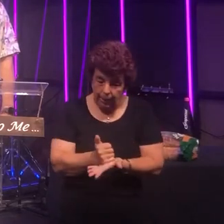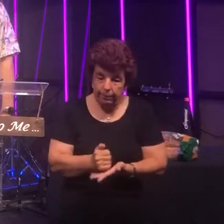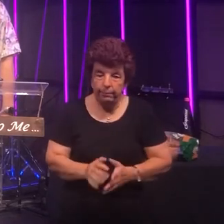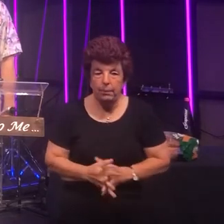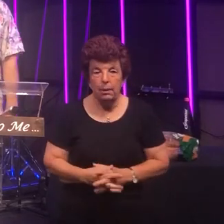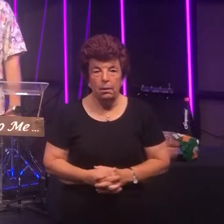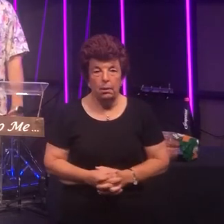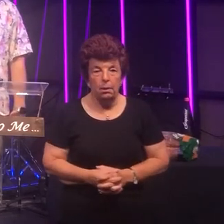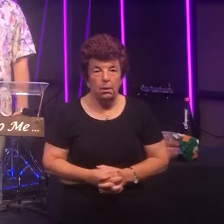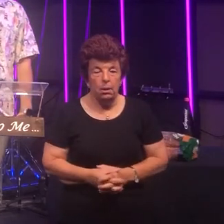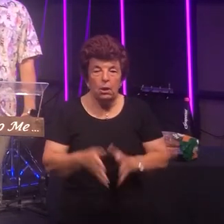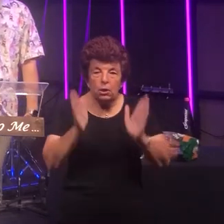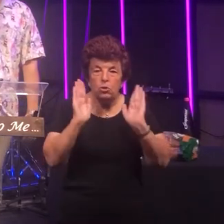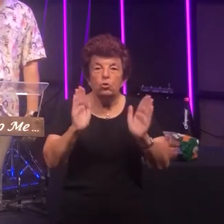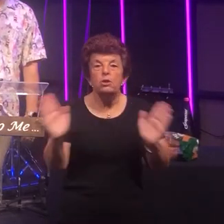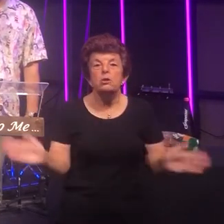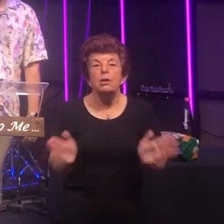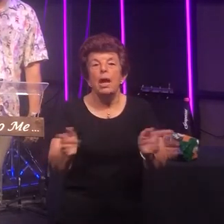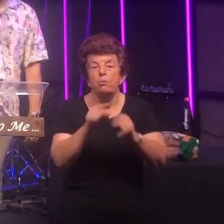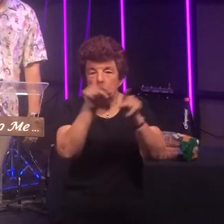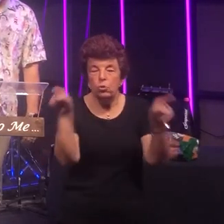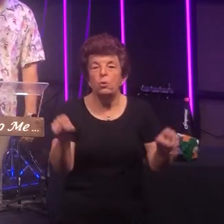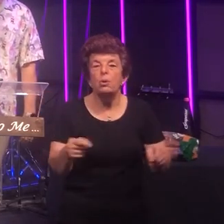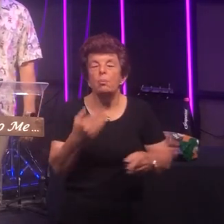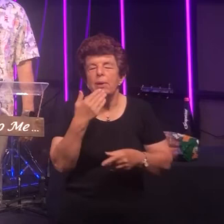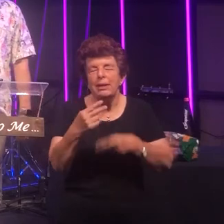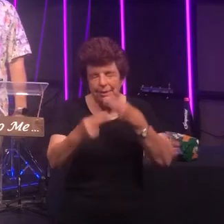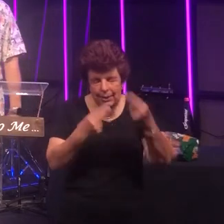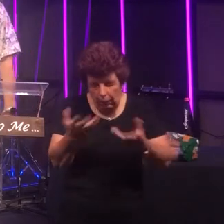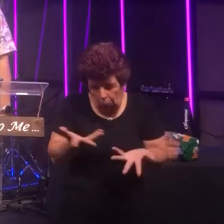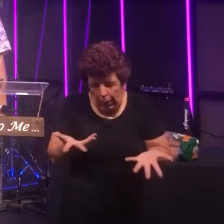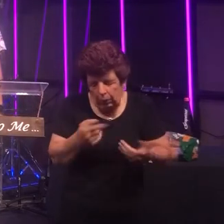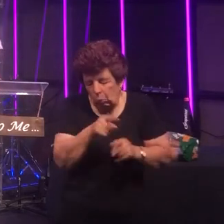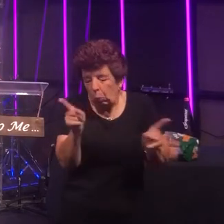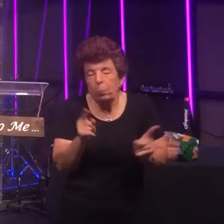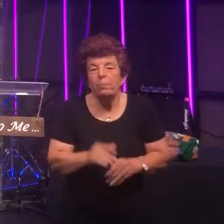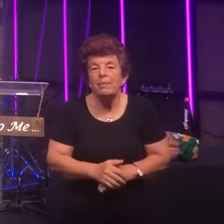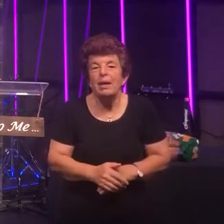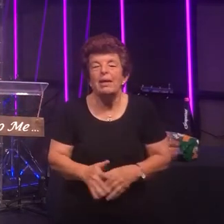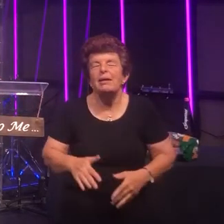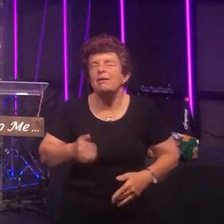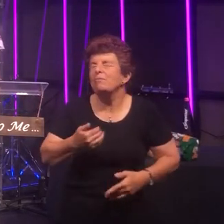Church I just encourage you to sing - wherever you are - to lift your voice